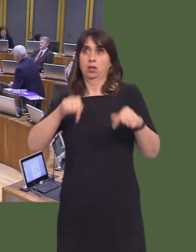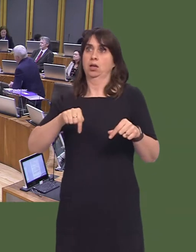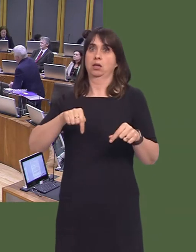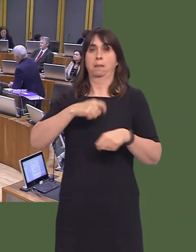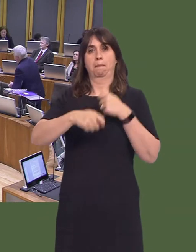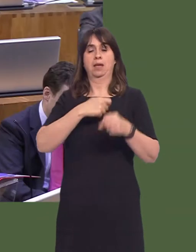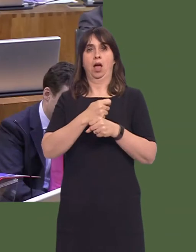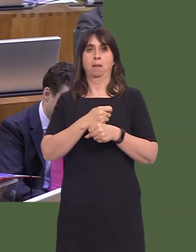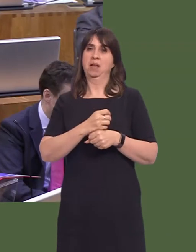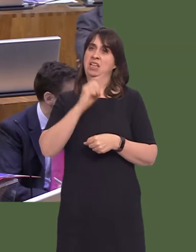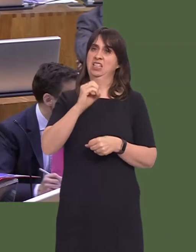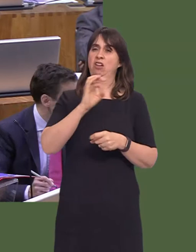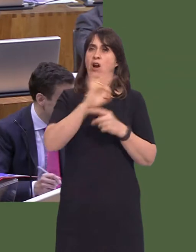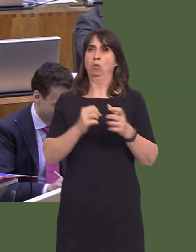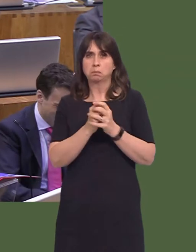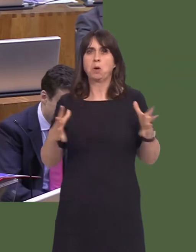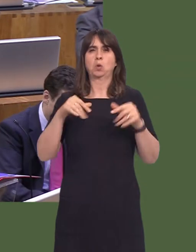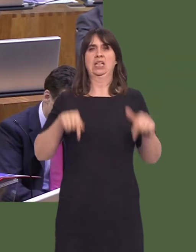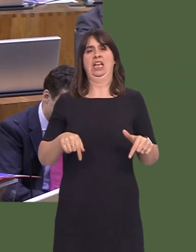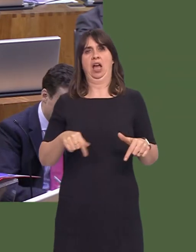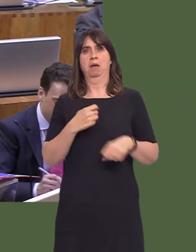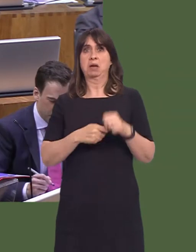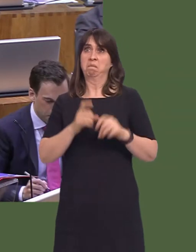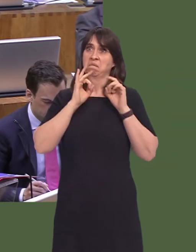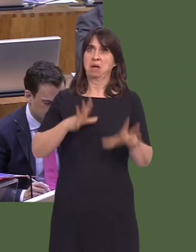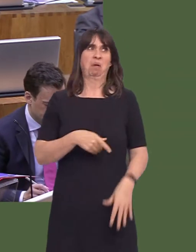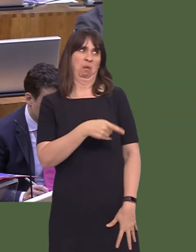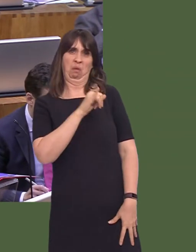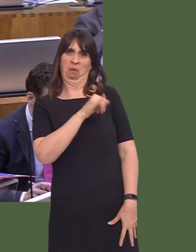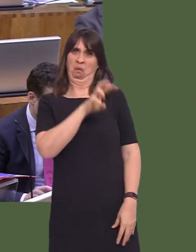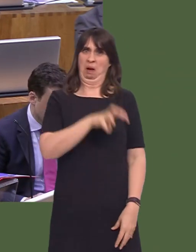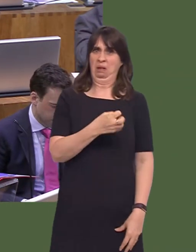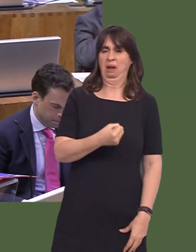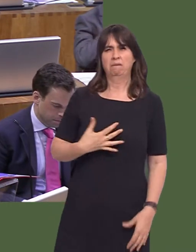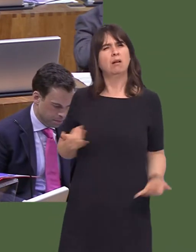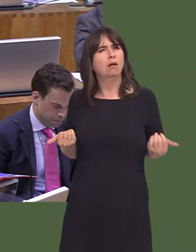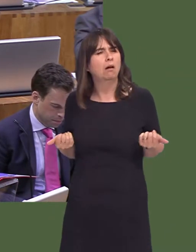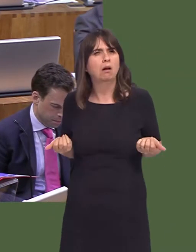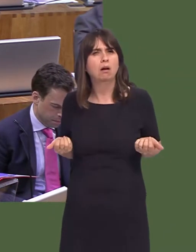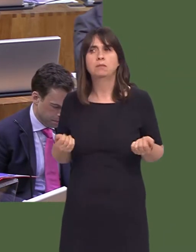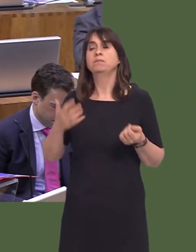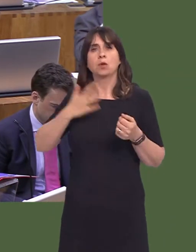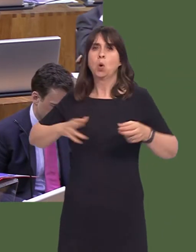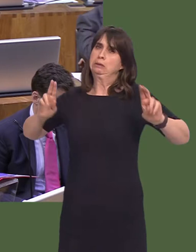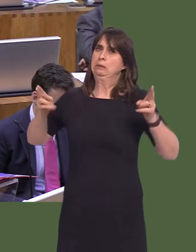Carwyn Jones AM: When it comes to the public sector, we have delivered. We've ensured that there are far fewer zero-hours contracts. We want to drive them down as far as possible